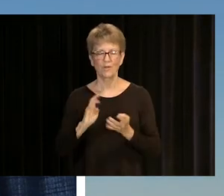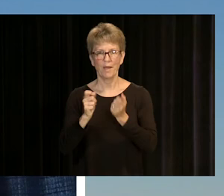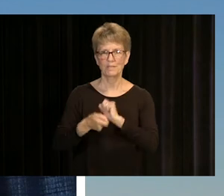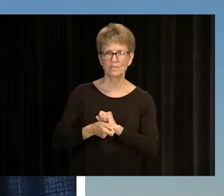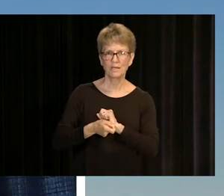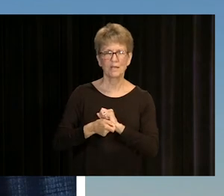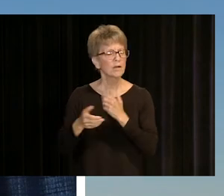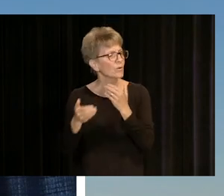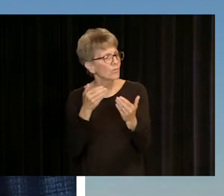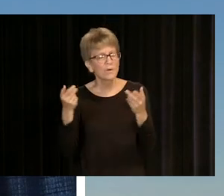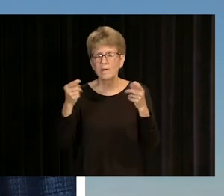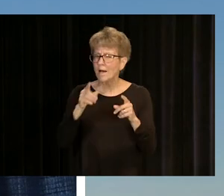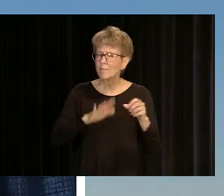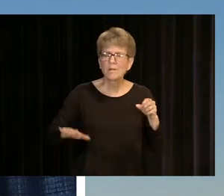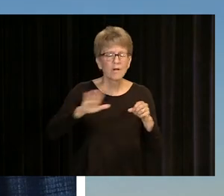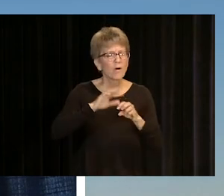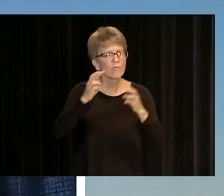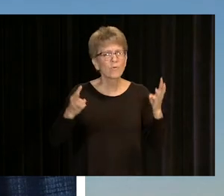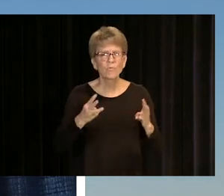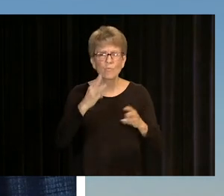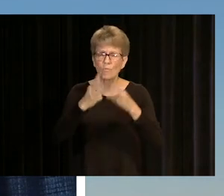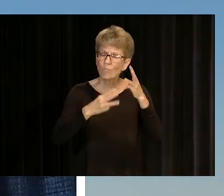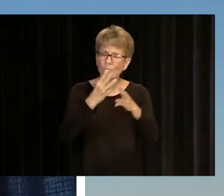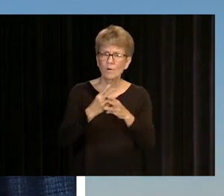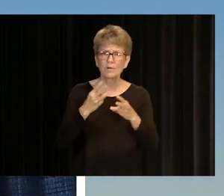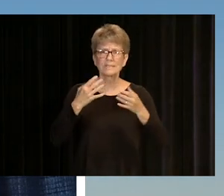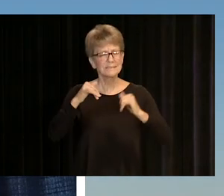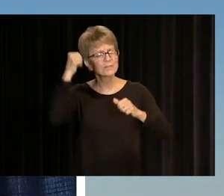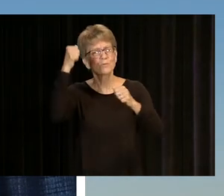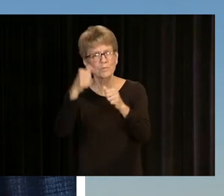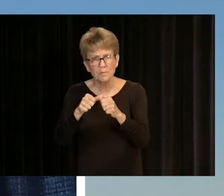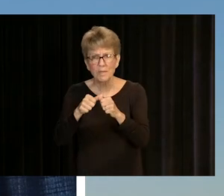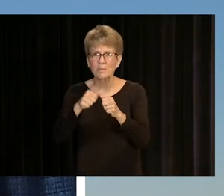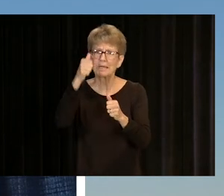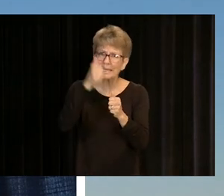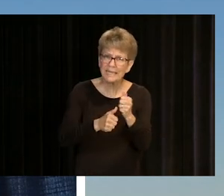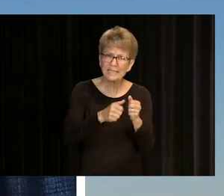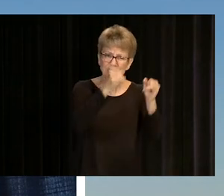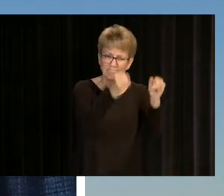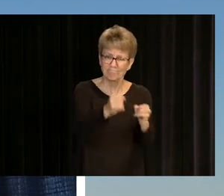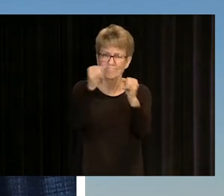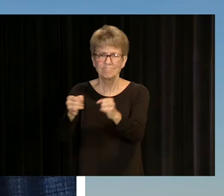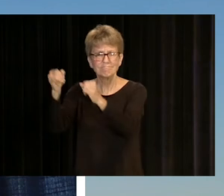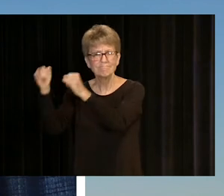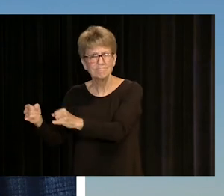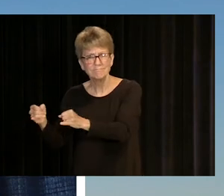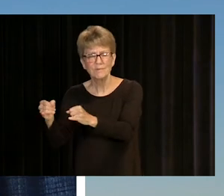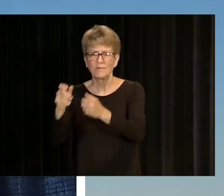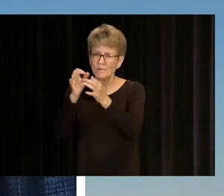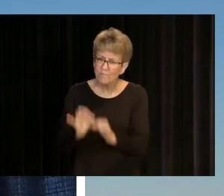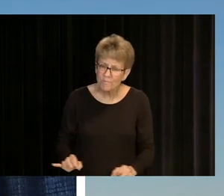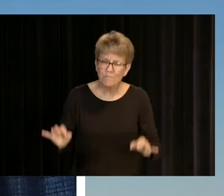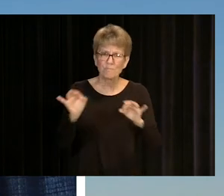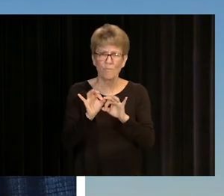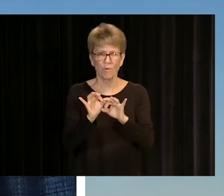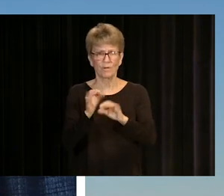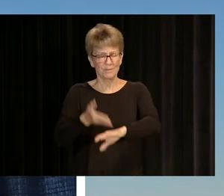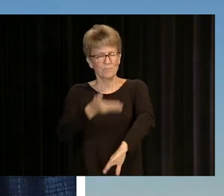REGARDLESS OF WHATEVER IS HAPPENING IN THE WORLD, IT'S IMPORTANT THAT WE NEVER LOSE SIGHT THAT EACH OF US PLAYS AN IMPORTANT ROLE IN TRYING